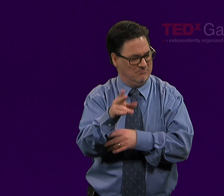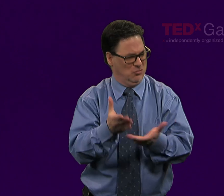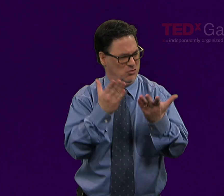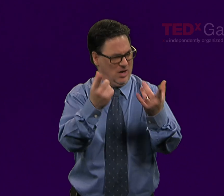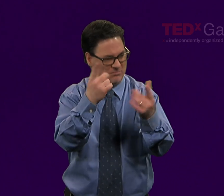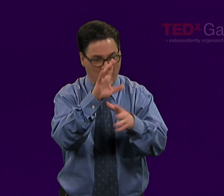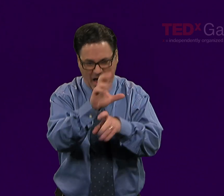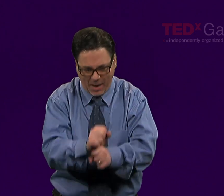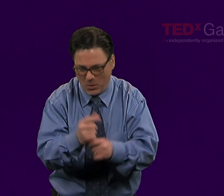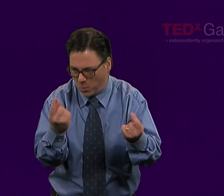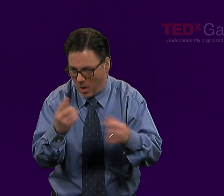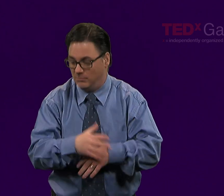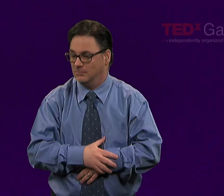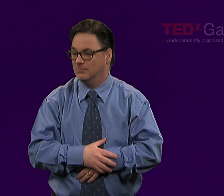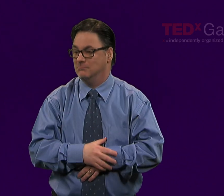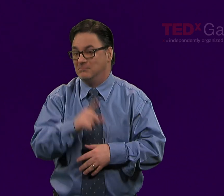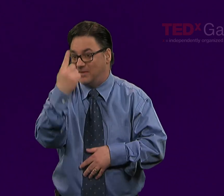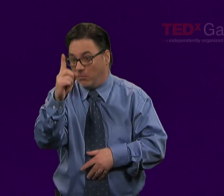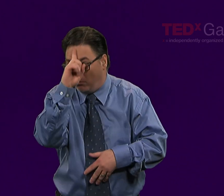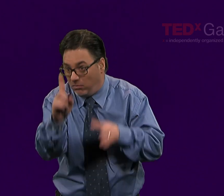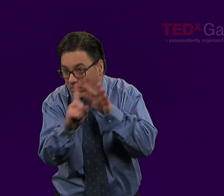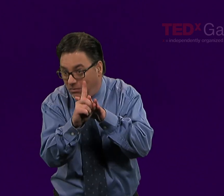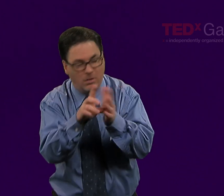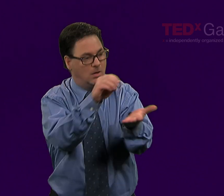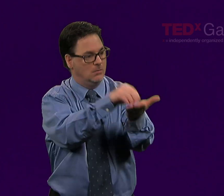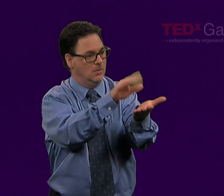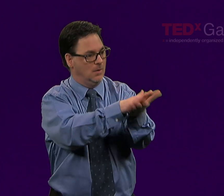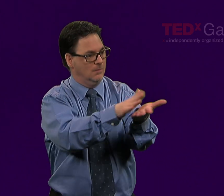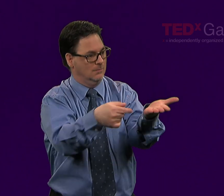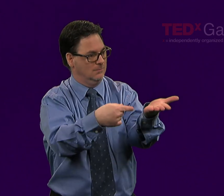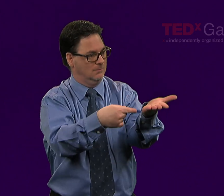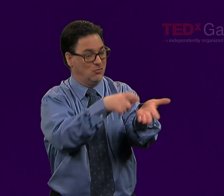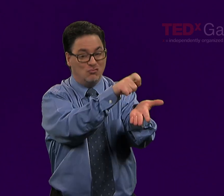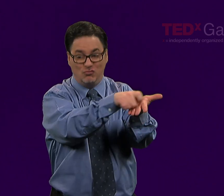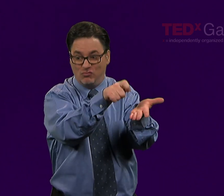Another writer, David Alan, in his book, "Getting things done,"